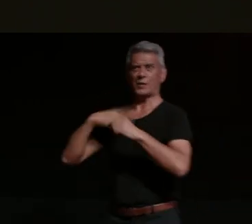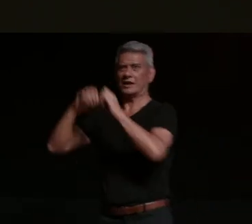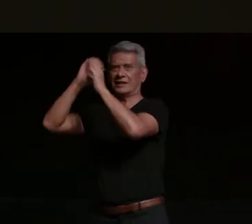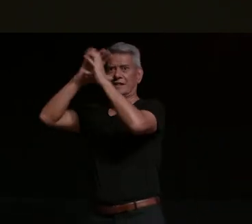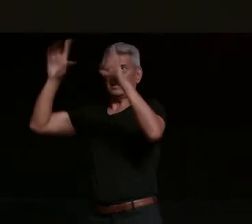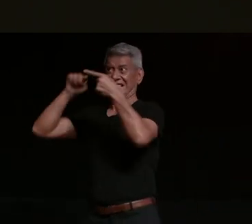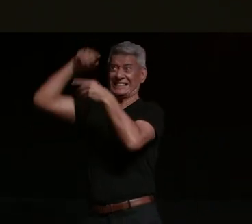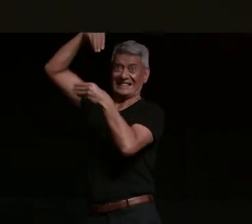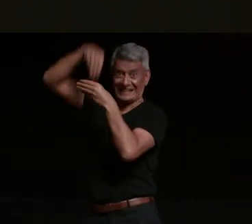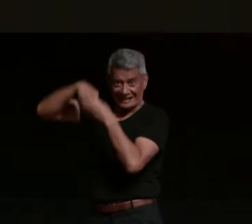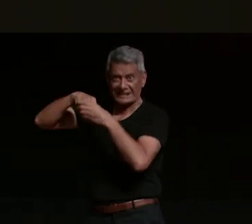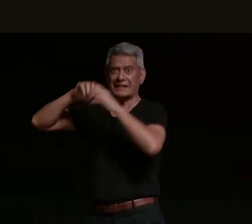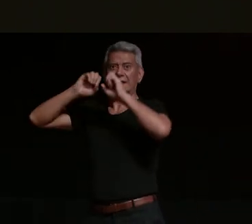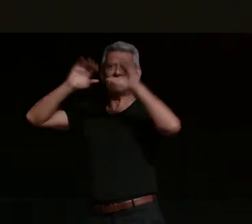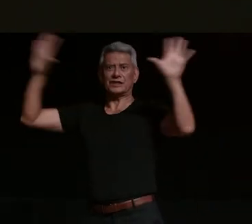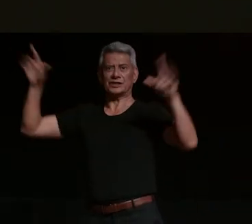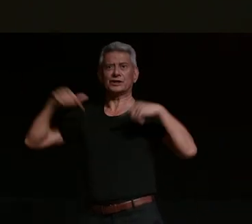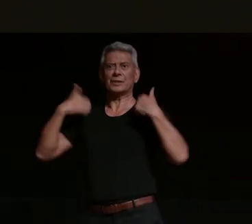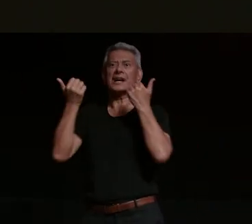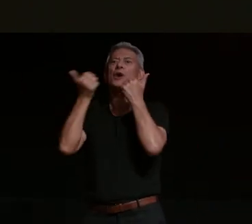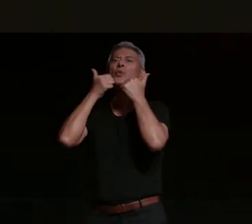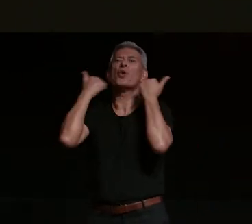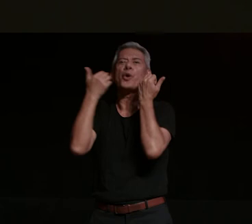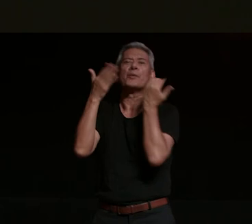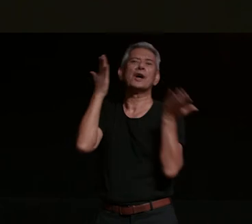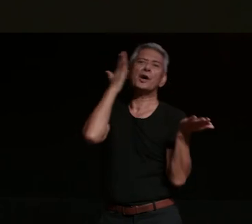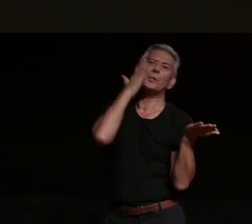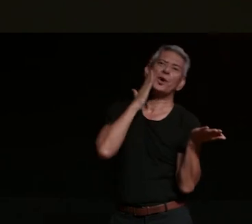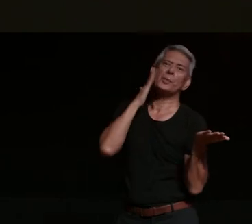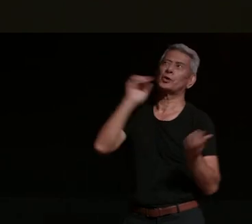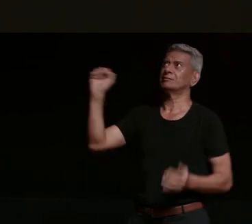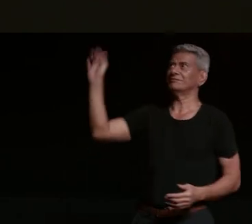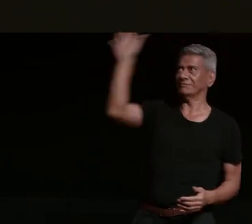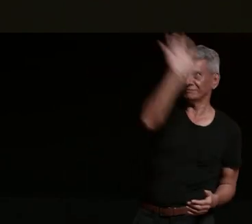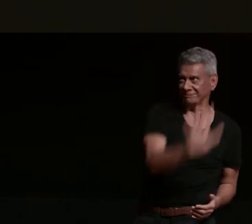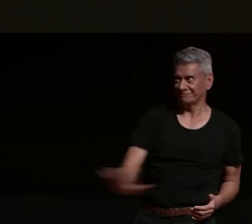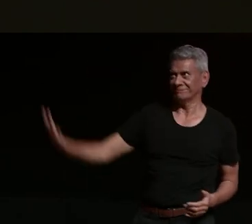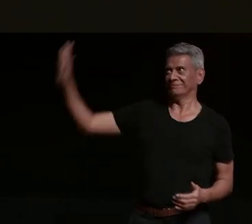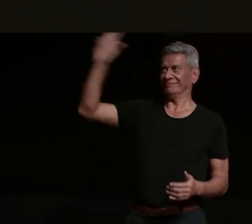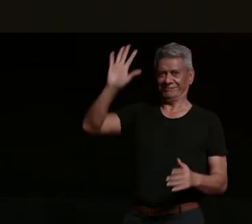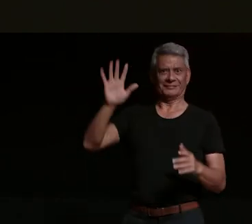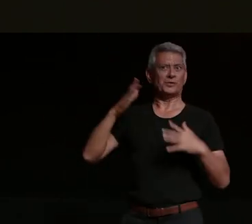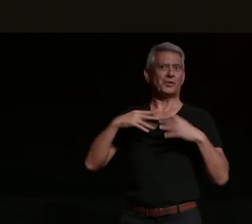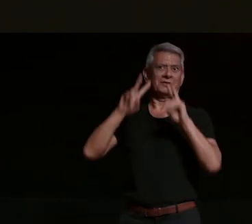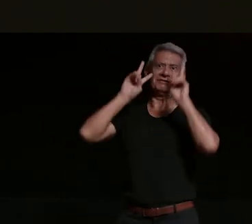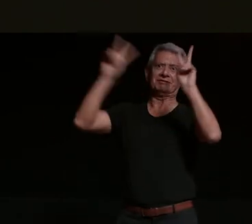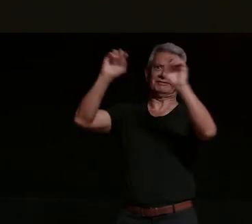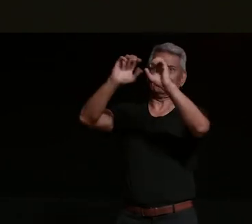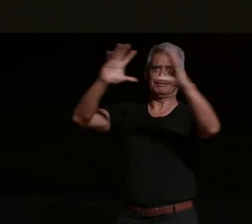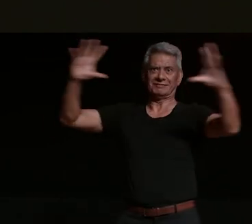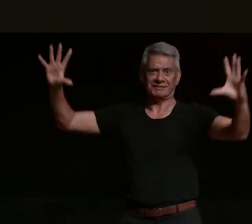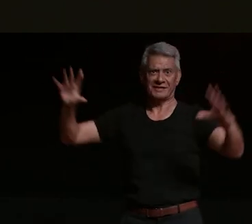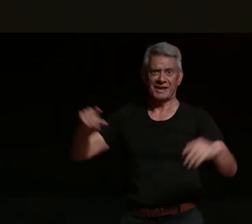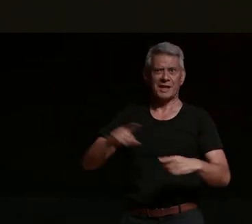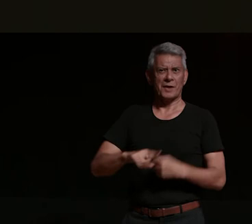the most warmest purple i have ever seen you the most ridiculous of the reds of the poems